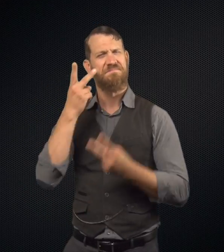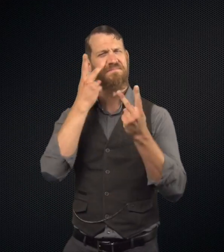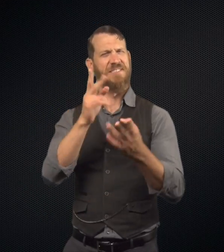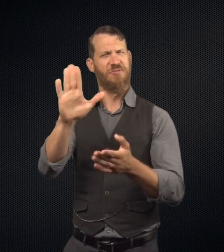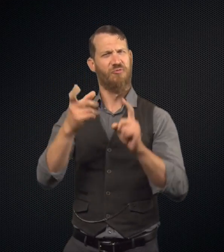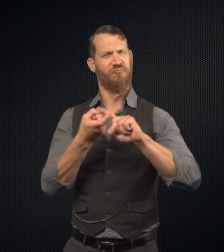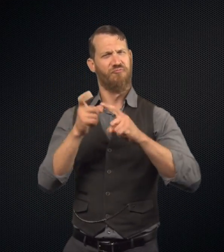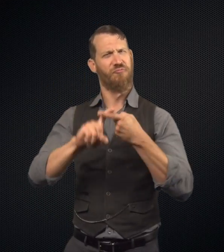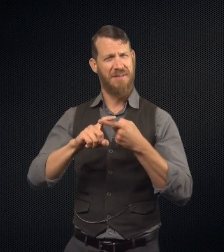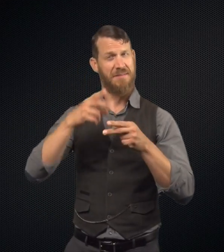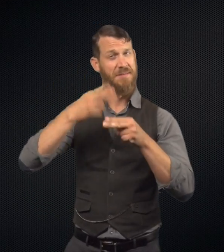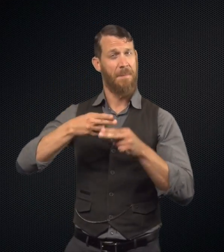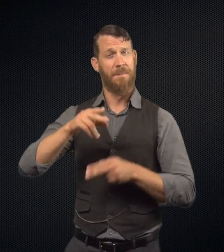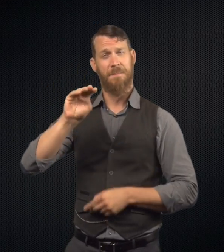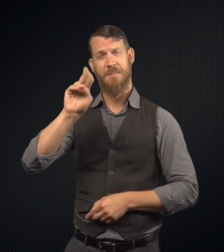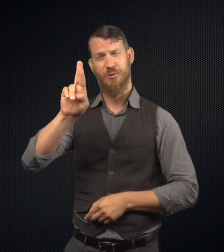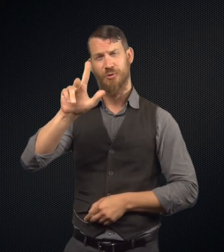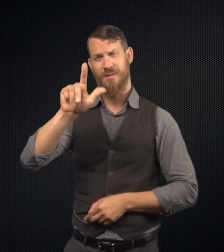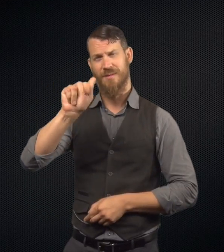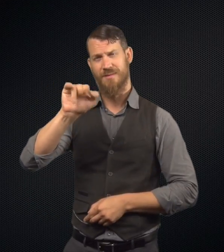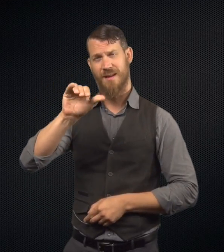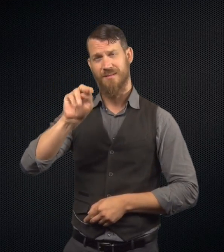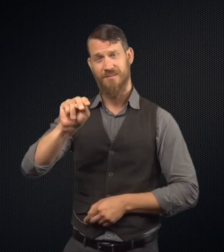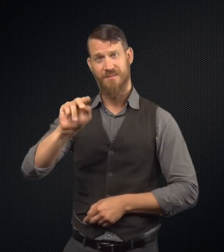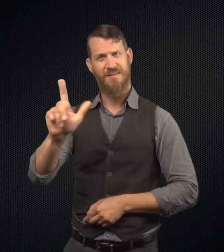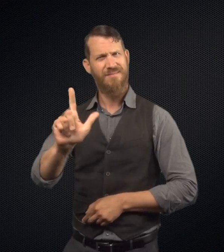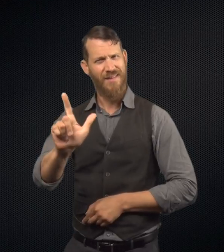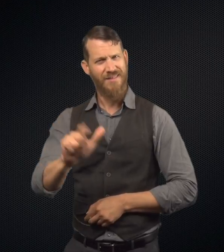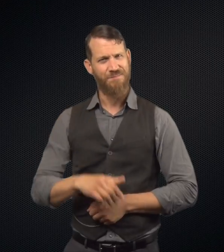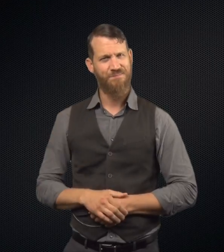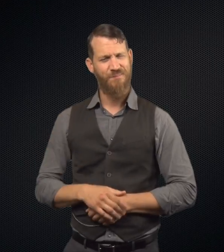Mr Utterson visits his good friend, Mr. Lanyon.